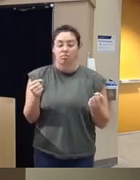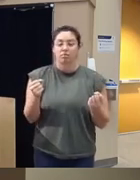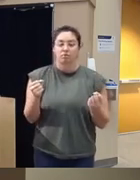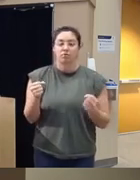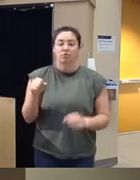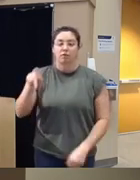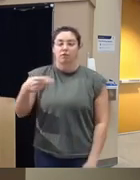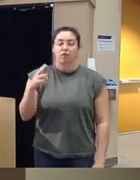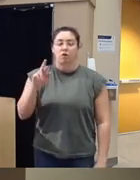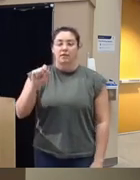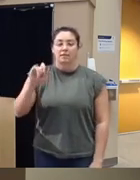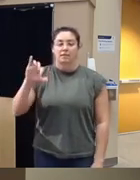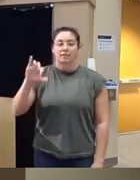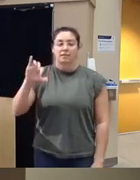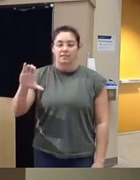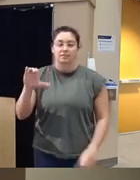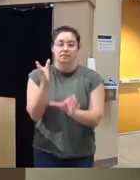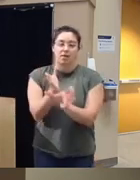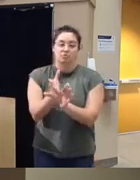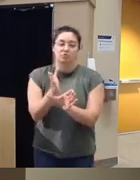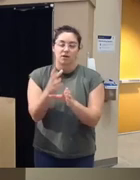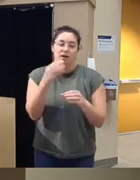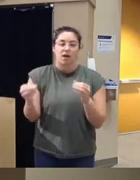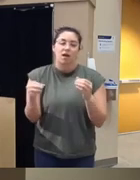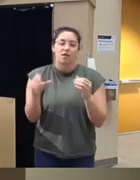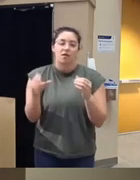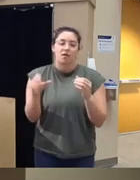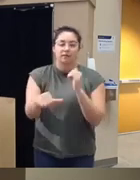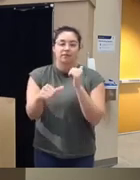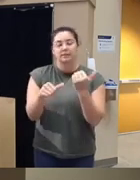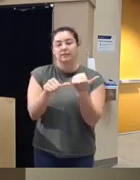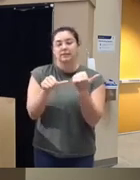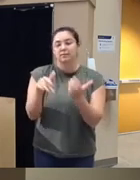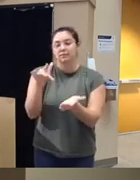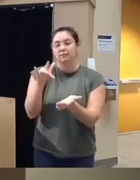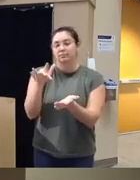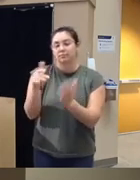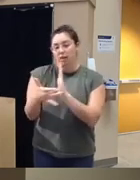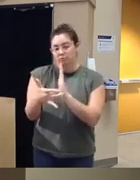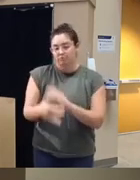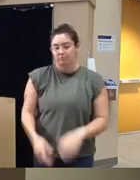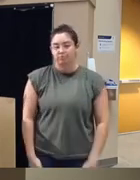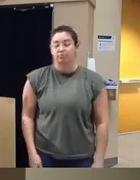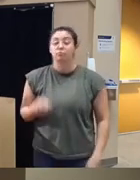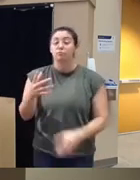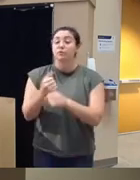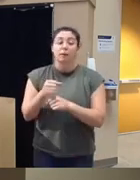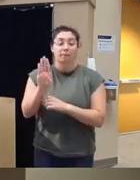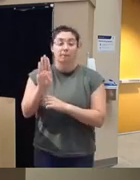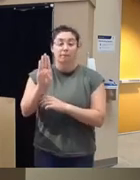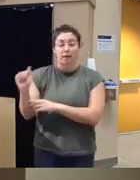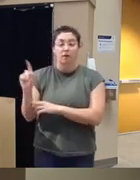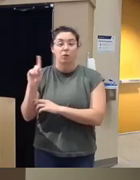at uh Rochester Institute of Technology she is local she received her bachelor's degree at RIT